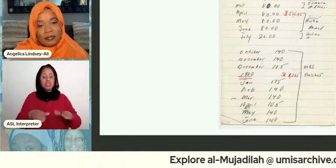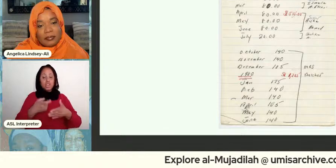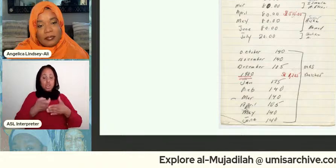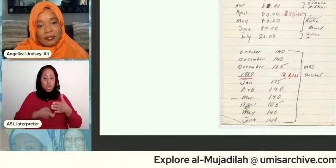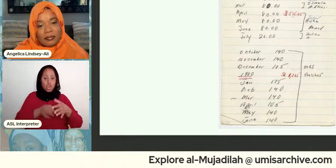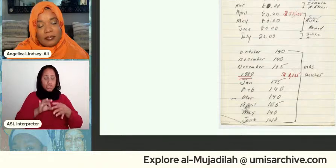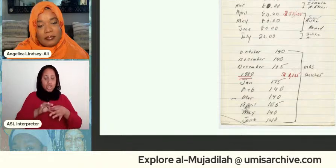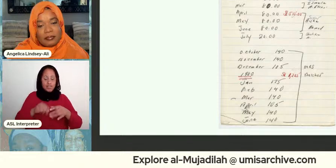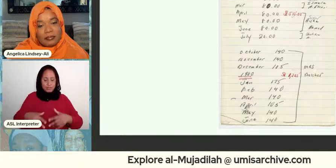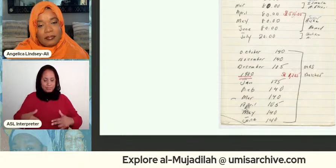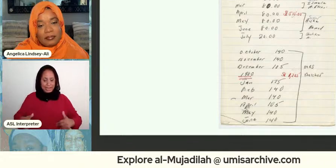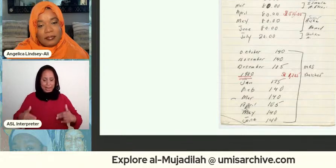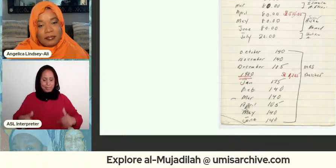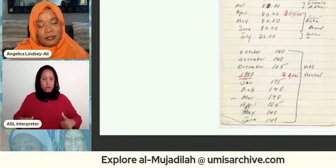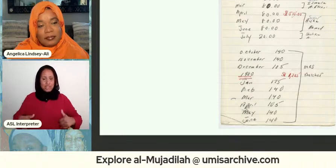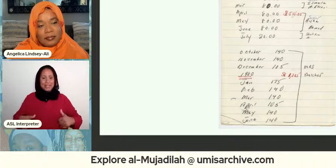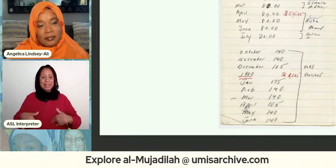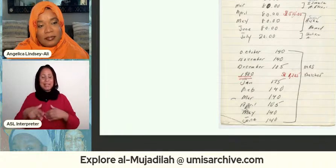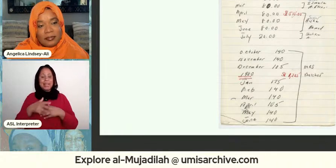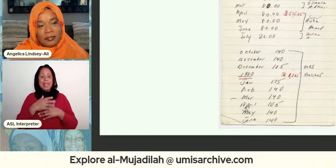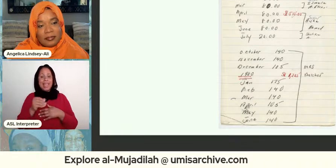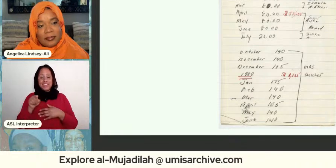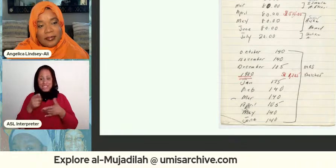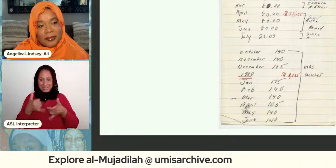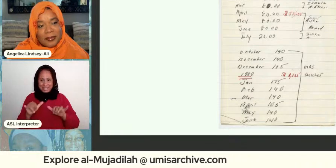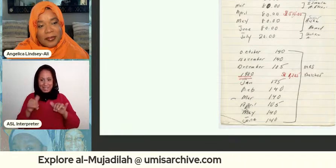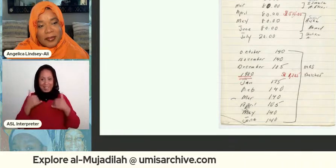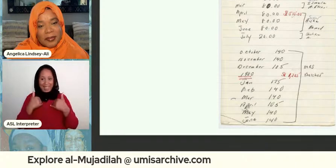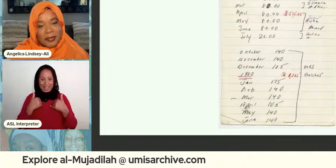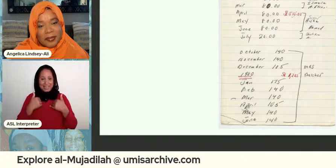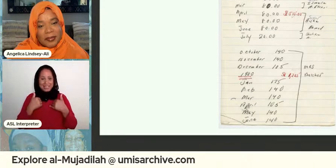kinds of stuff right and then she still had it and i was like yeah so i was like this is the one it